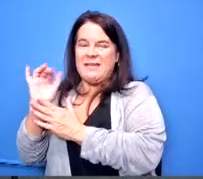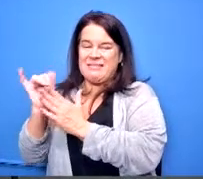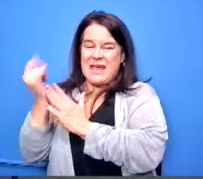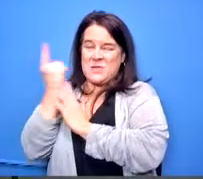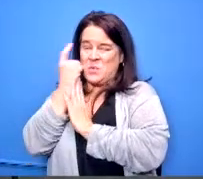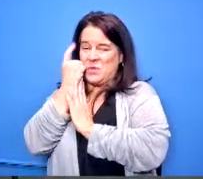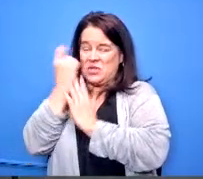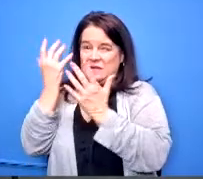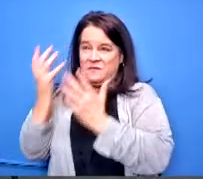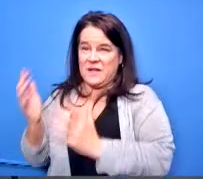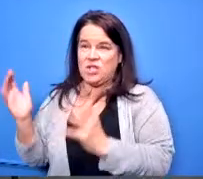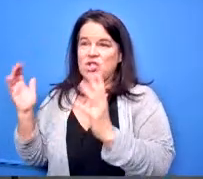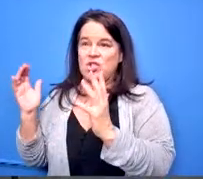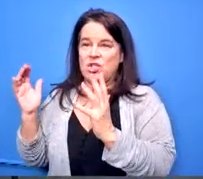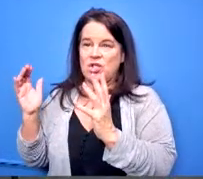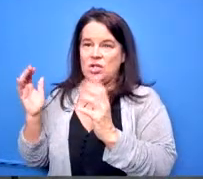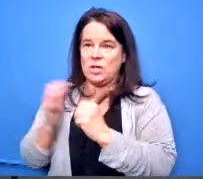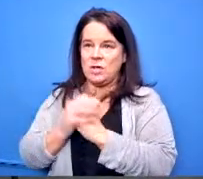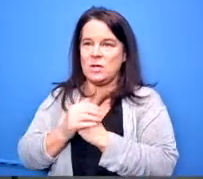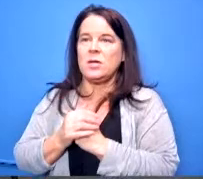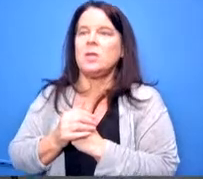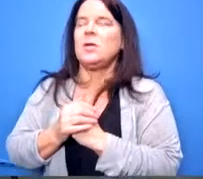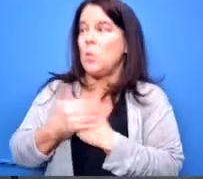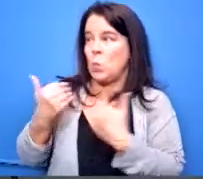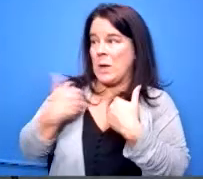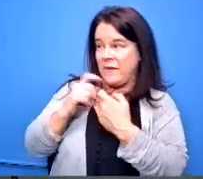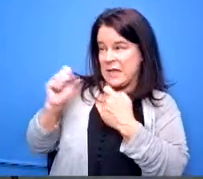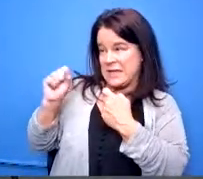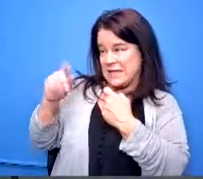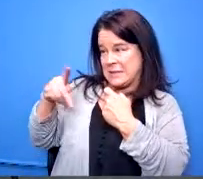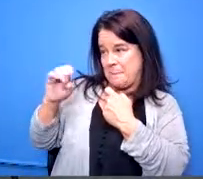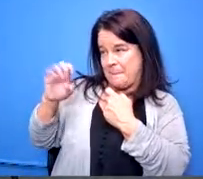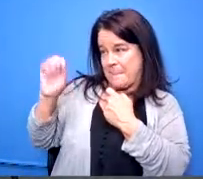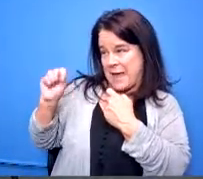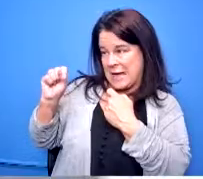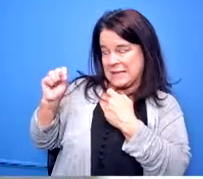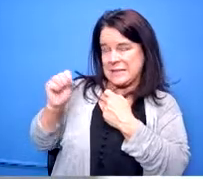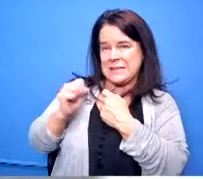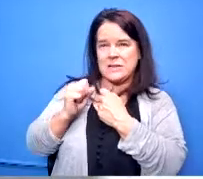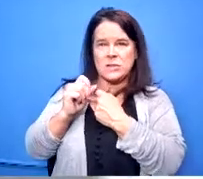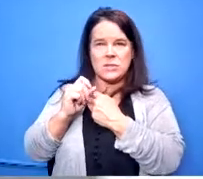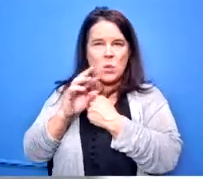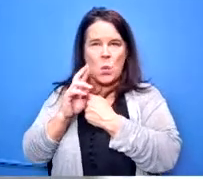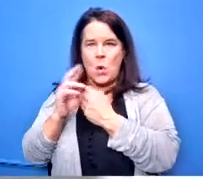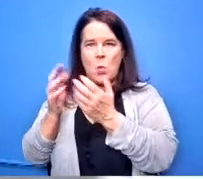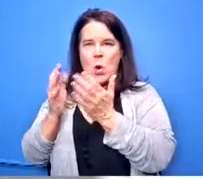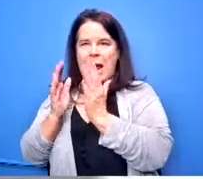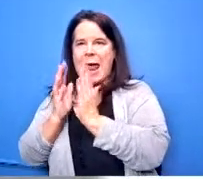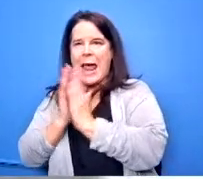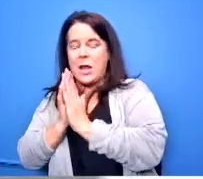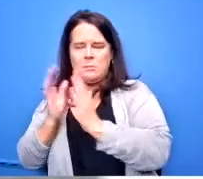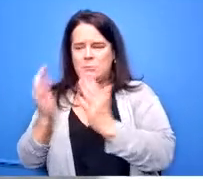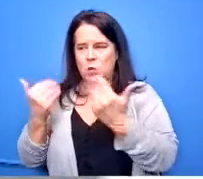i mean so are there specs for them to i mean are we asking is there a list of things that we want